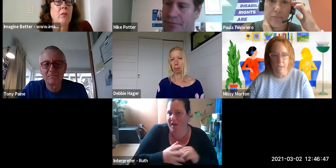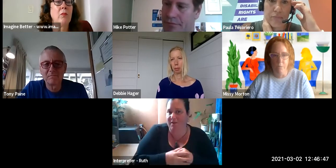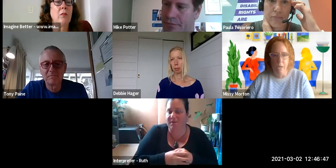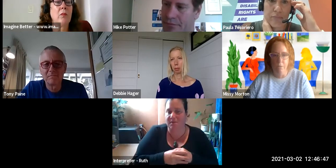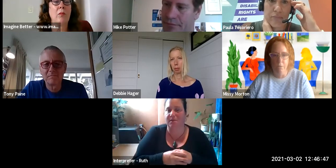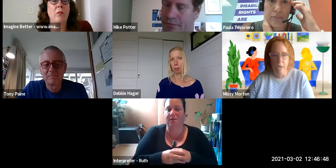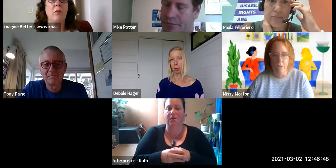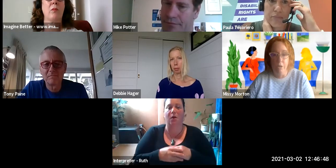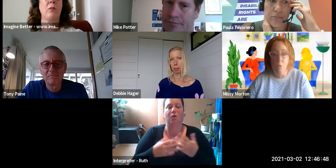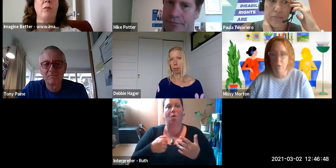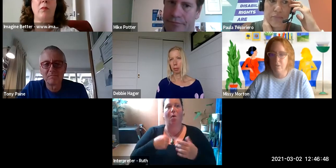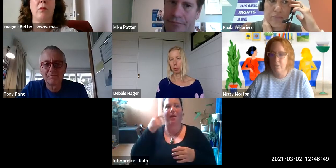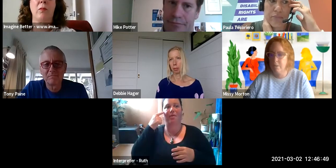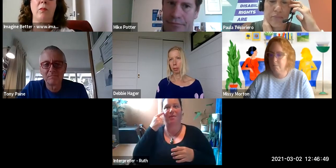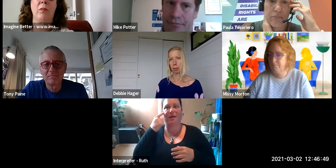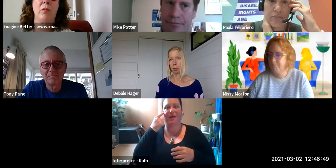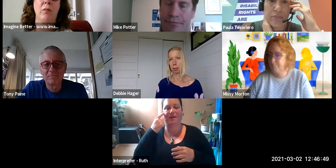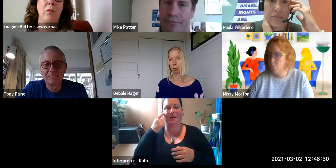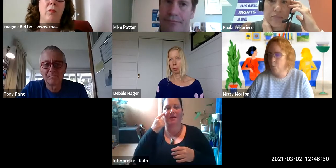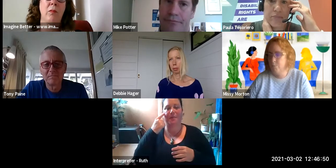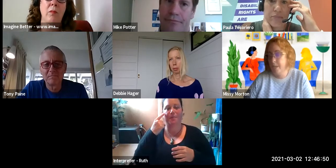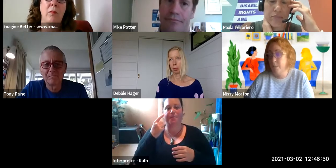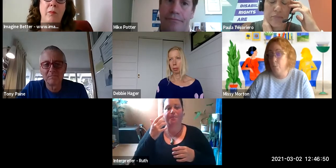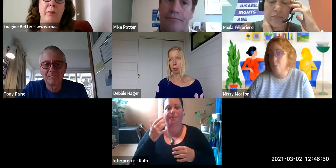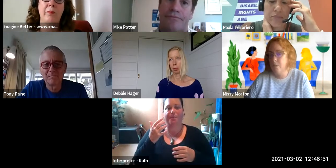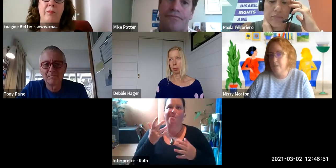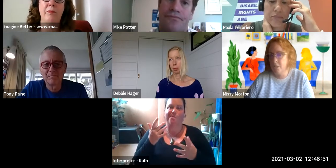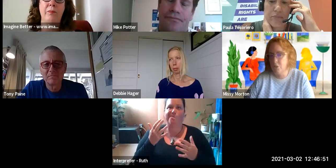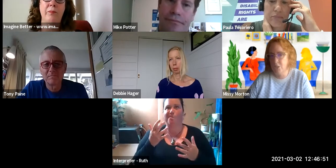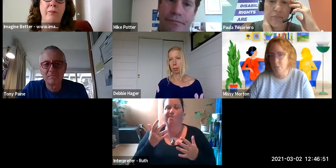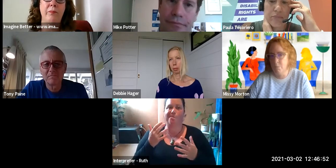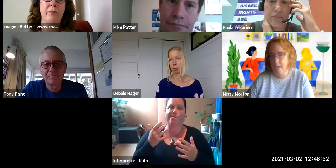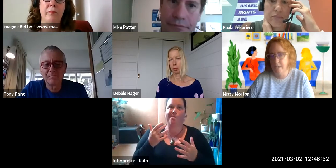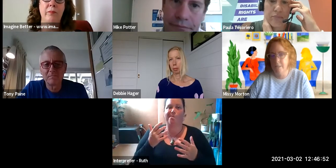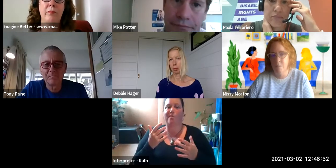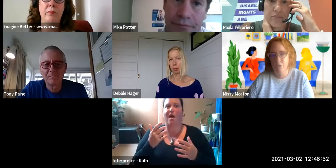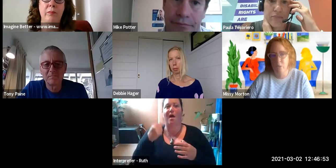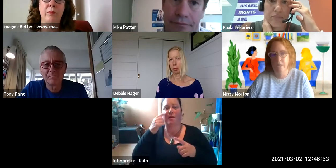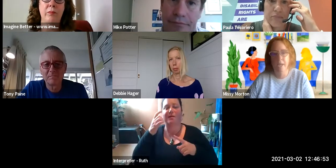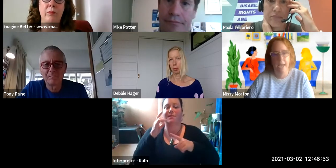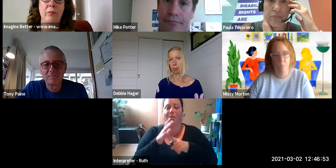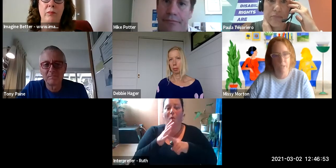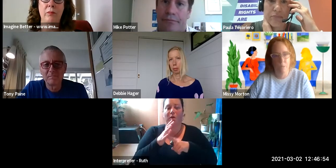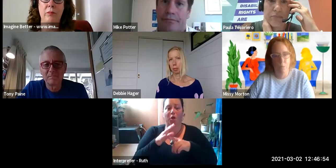a kind of nuanced or-and important distinction to be made between ableism.